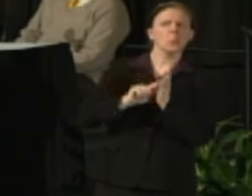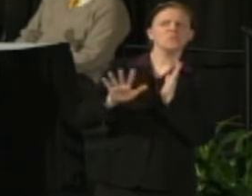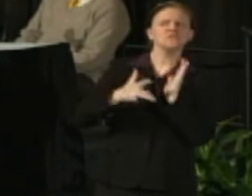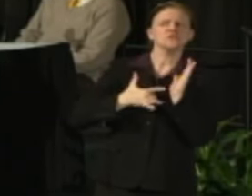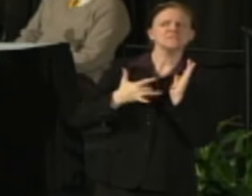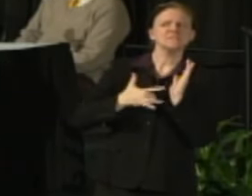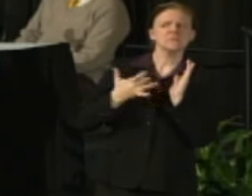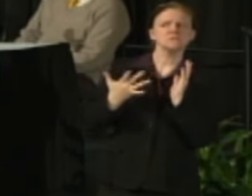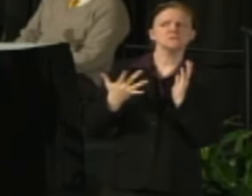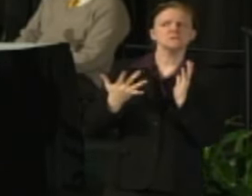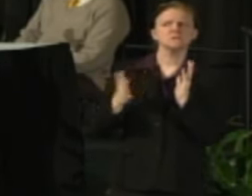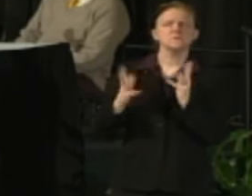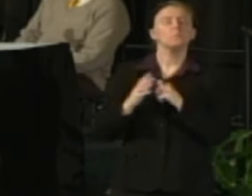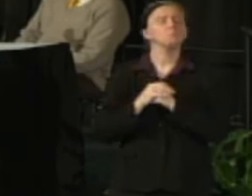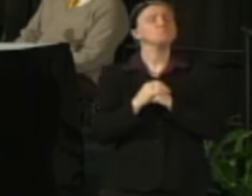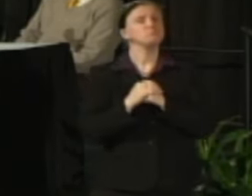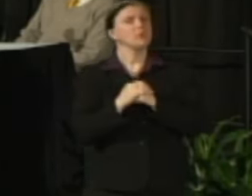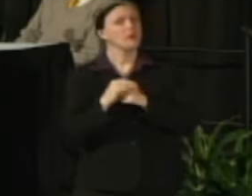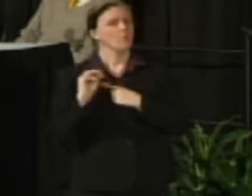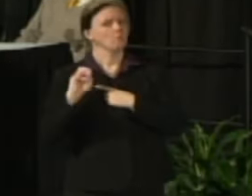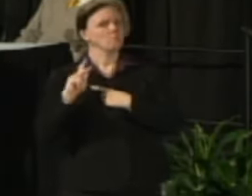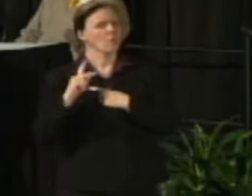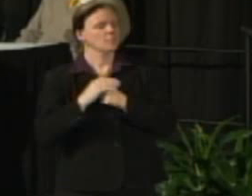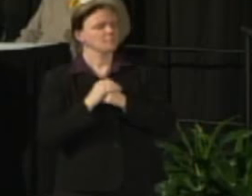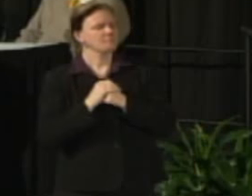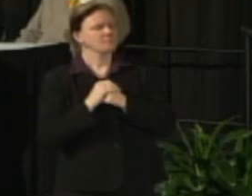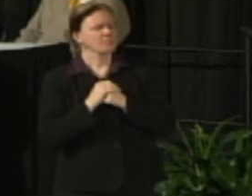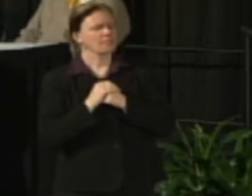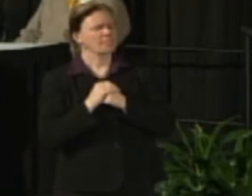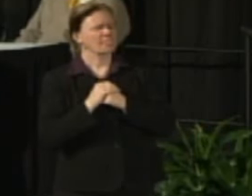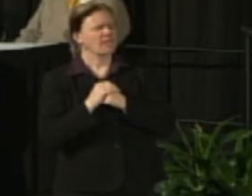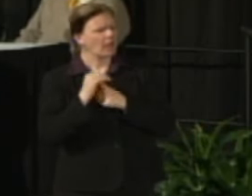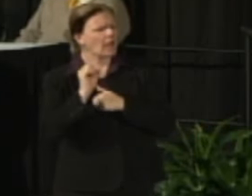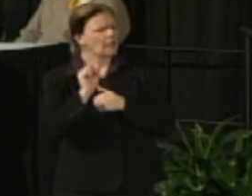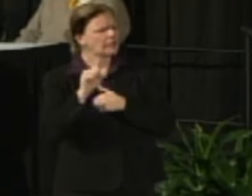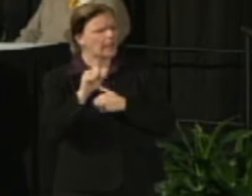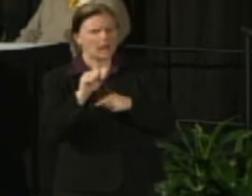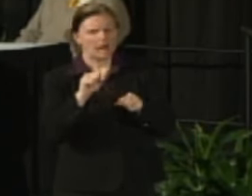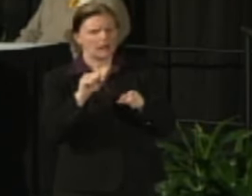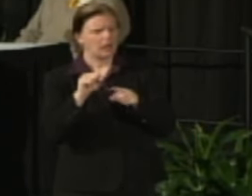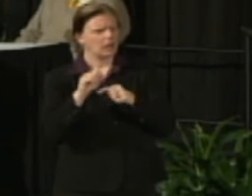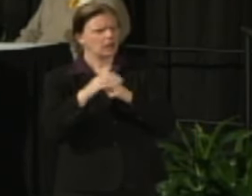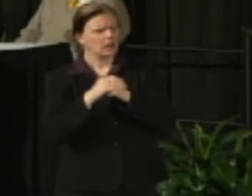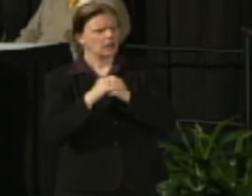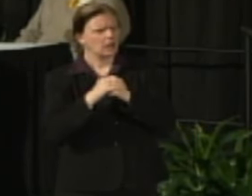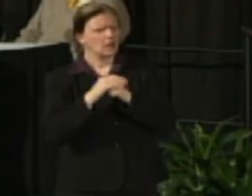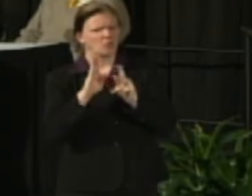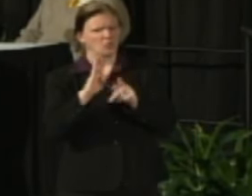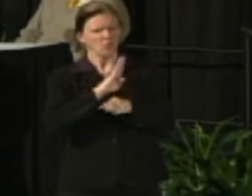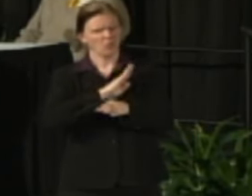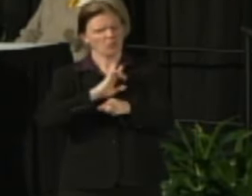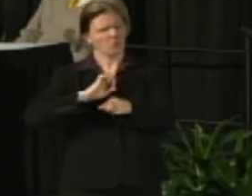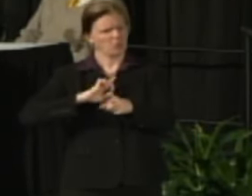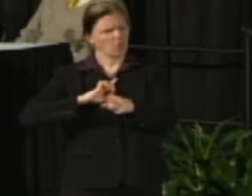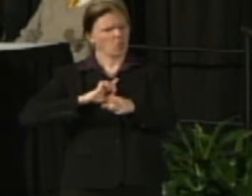Yeah, I think that there is the belief from focus on the Board that there would be value